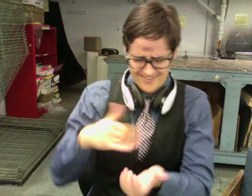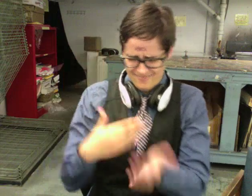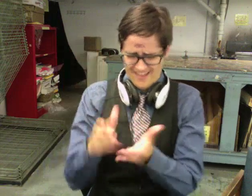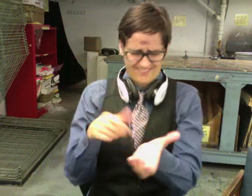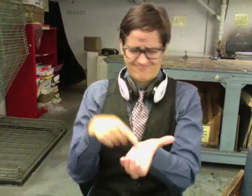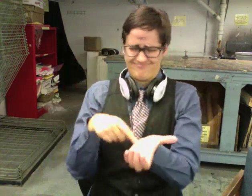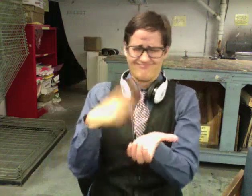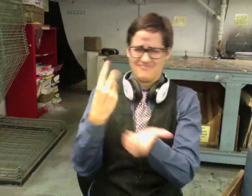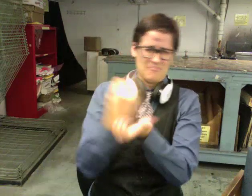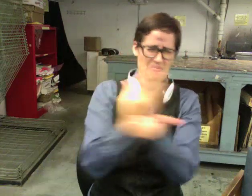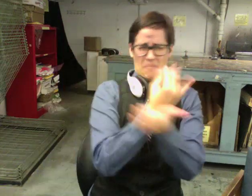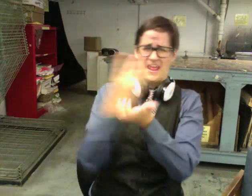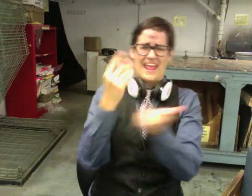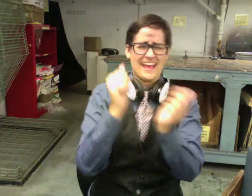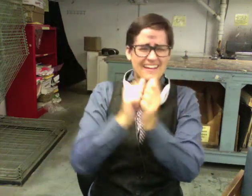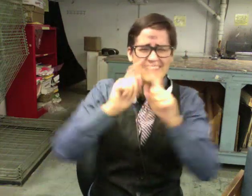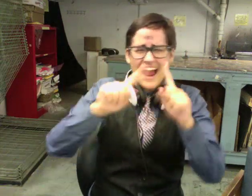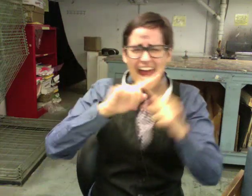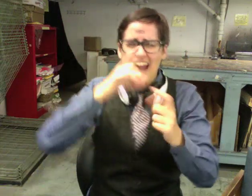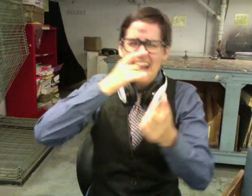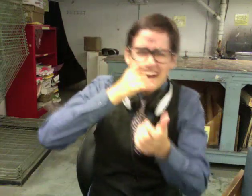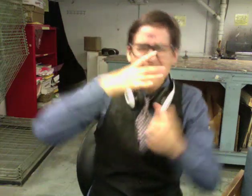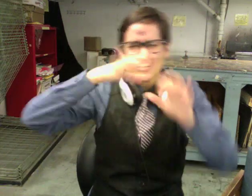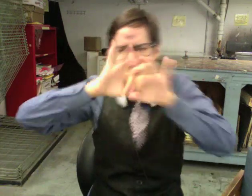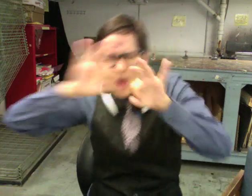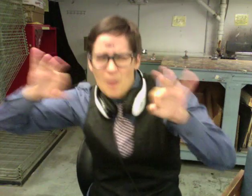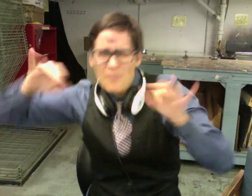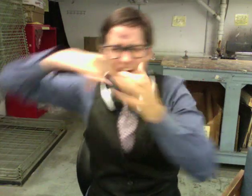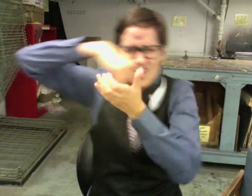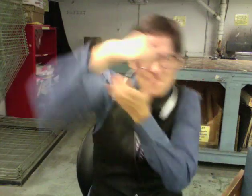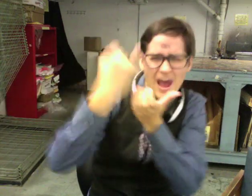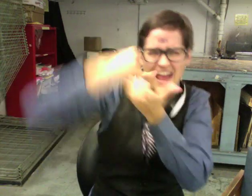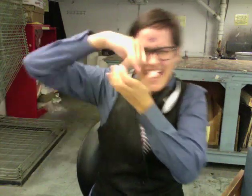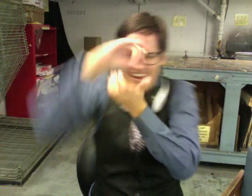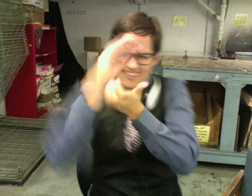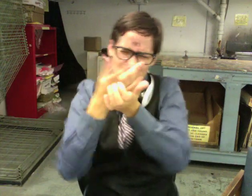wires and tubes. He said he was testing the place for materials. I don't know what materials